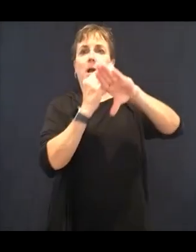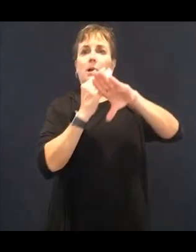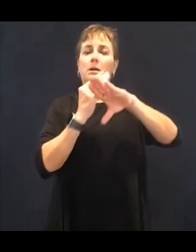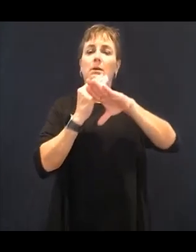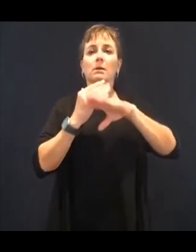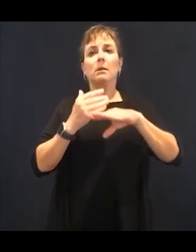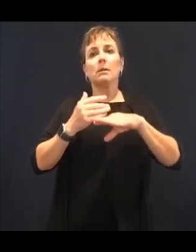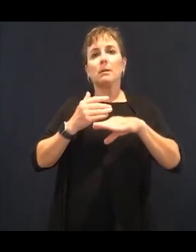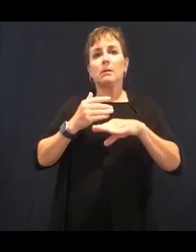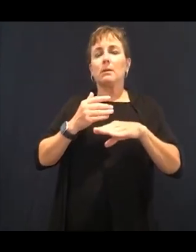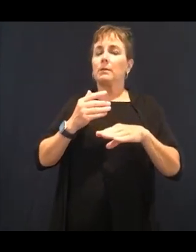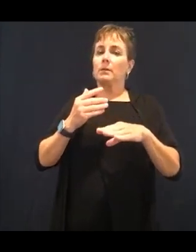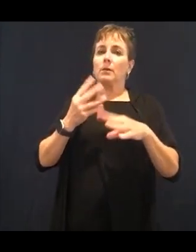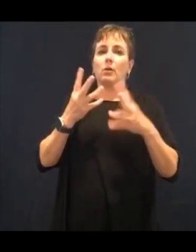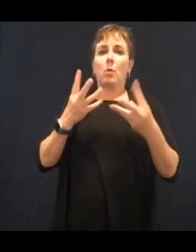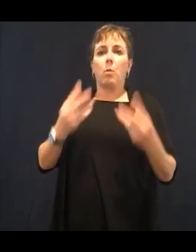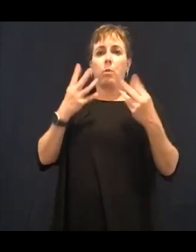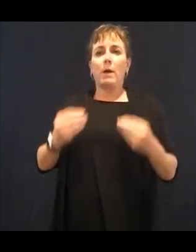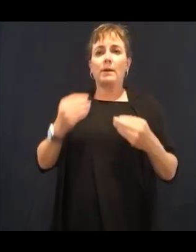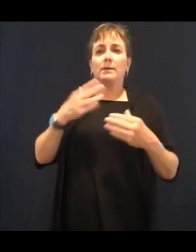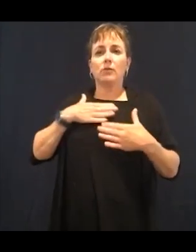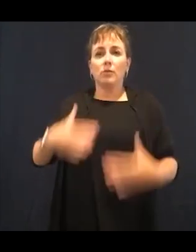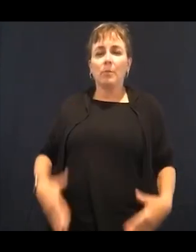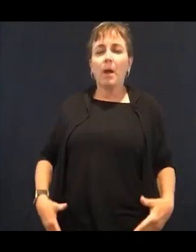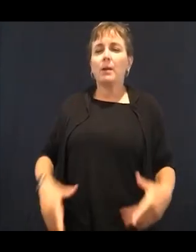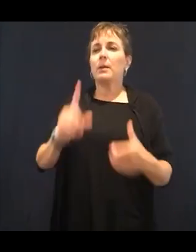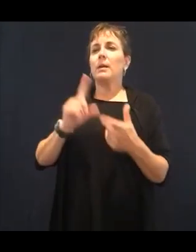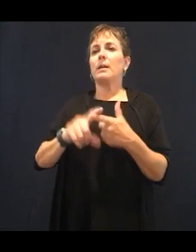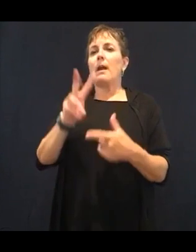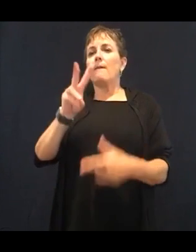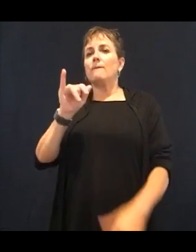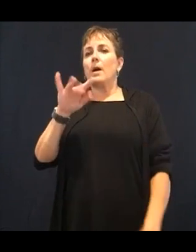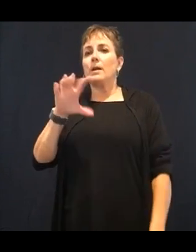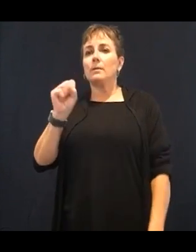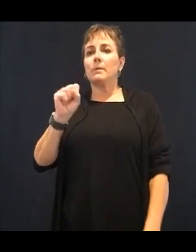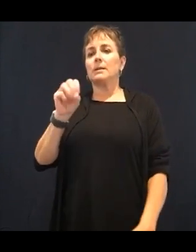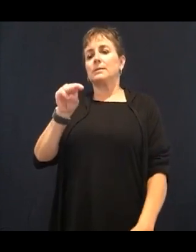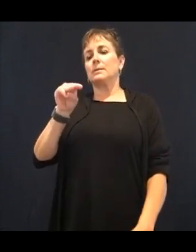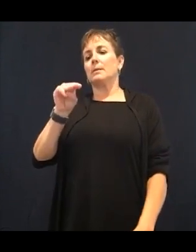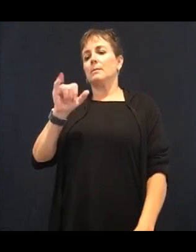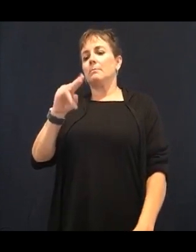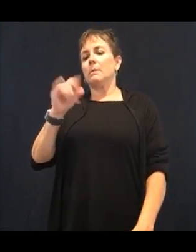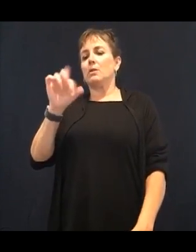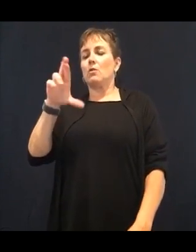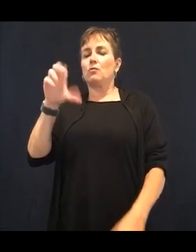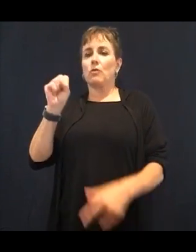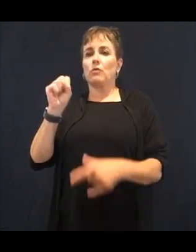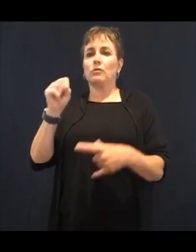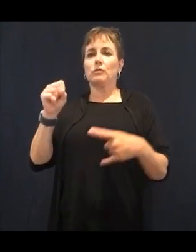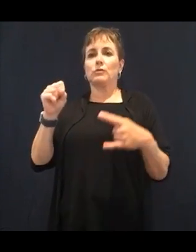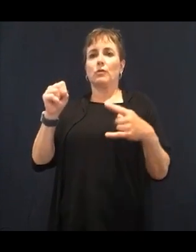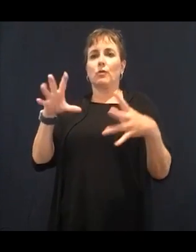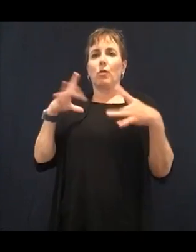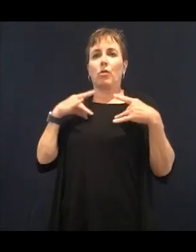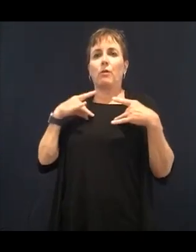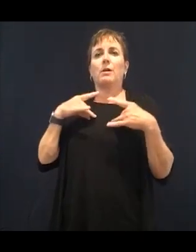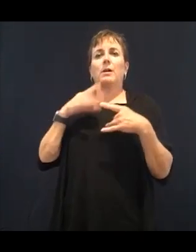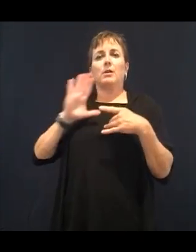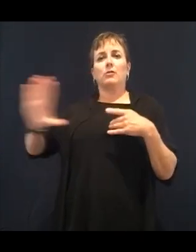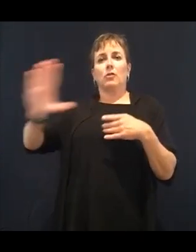can aid in the progression of our vision loss.